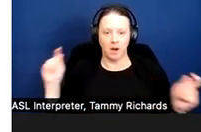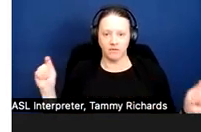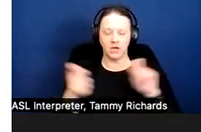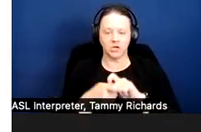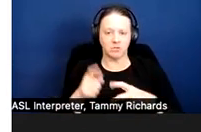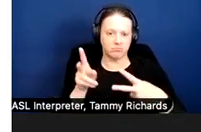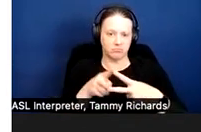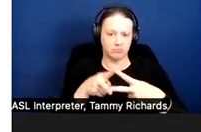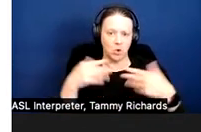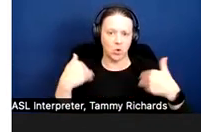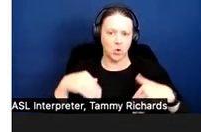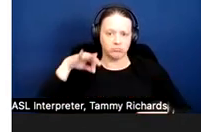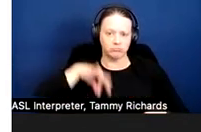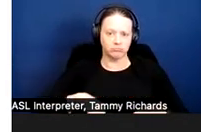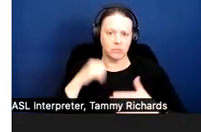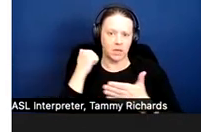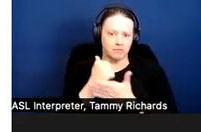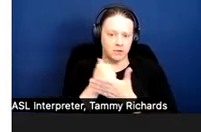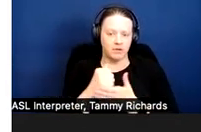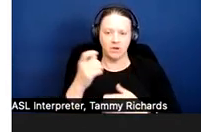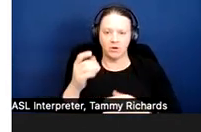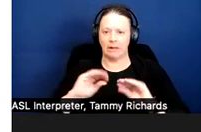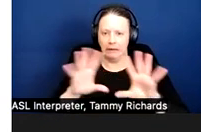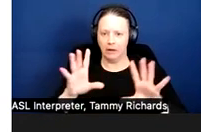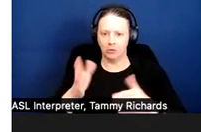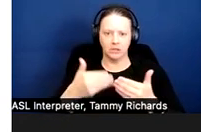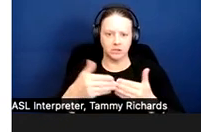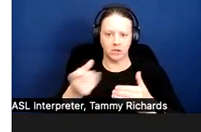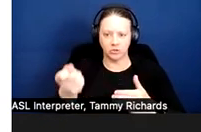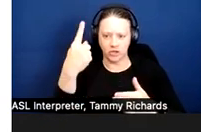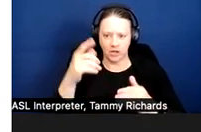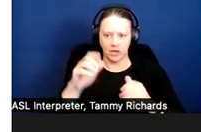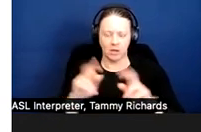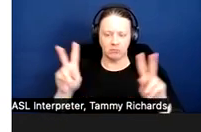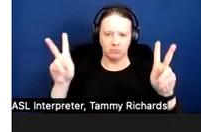They are very easy to understand. They're citable in briefs.